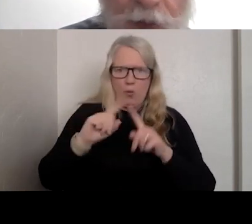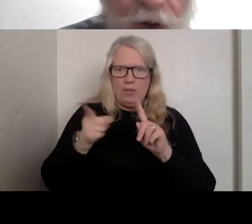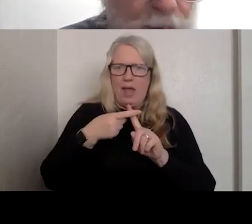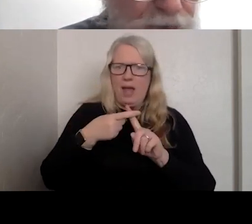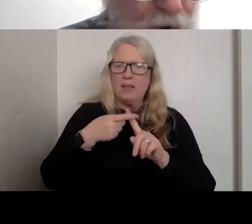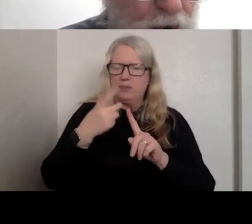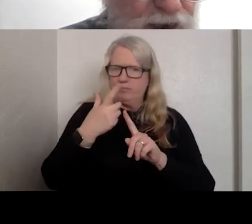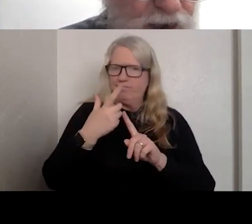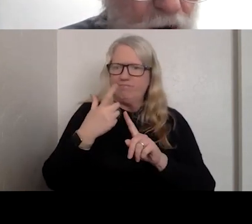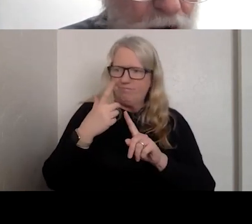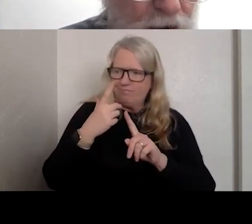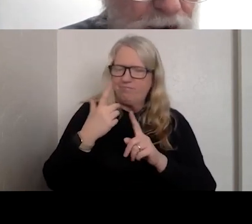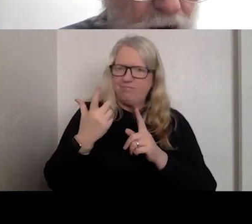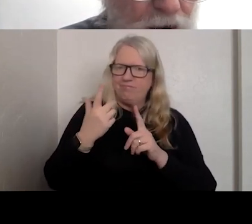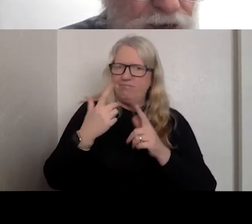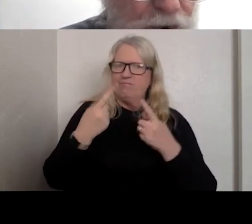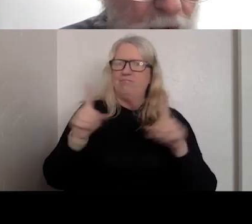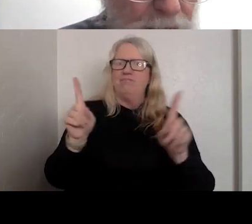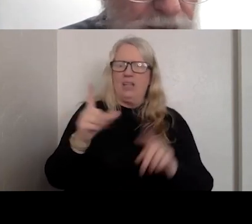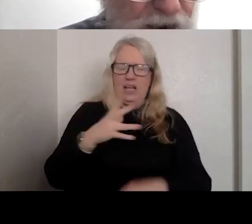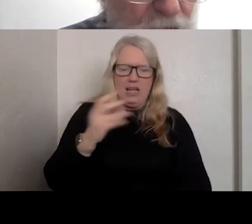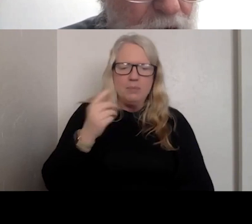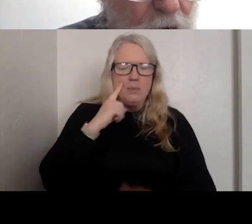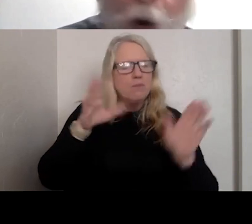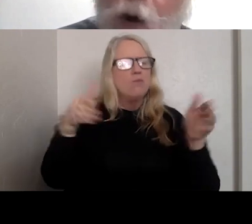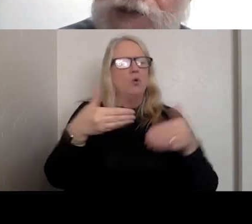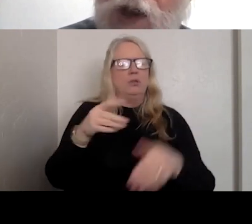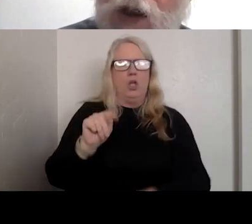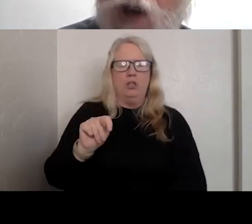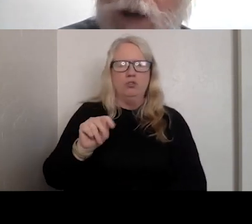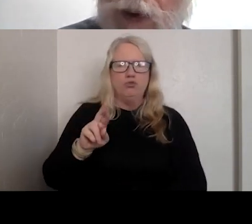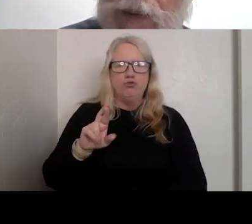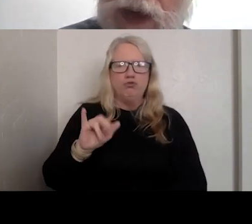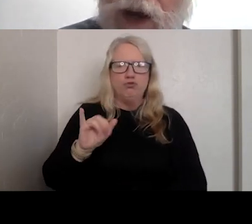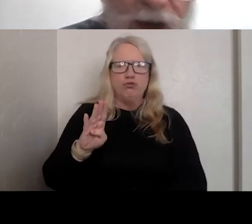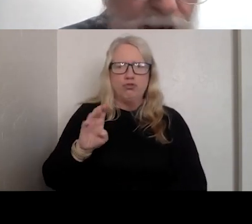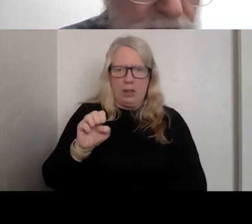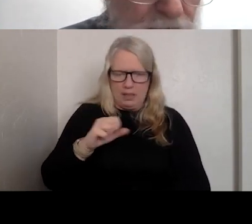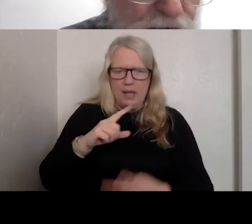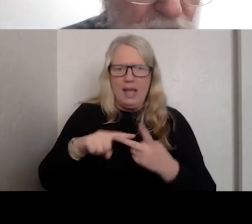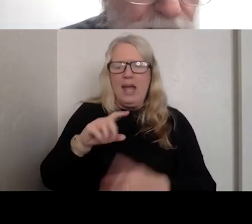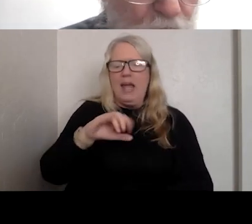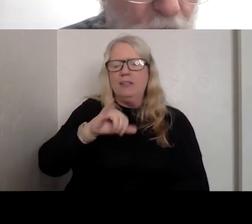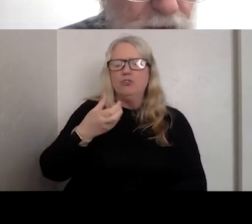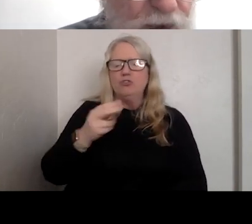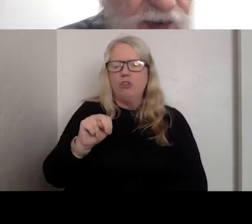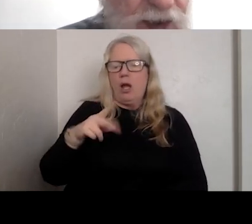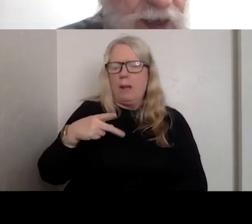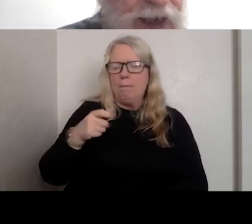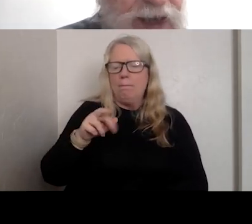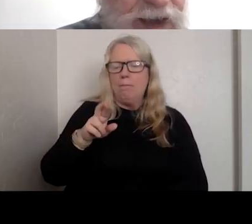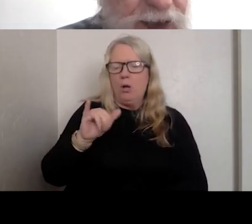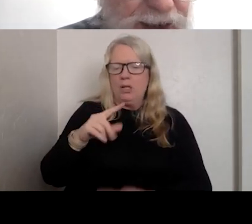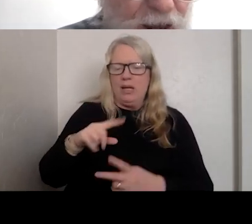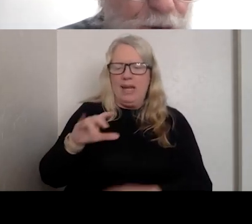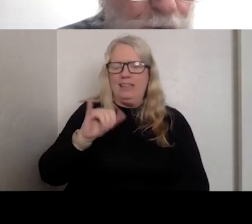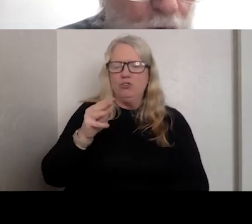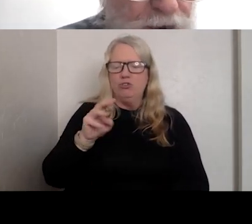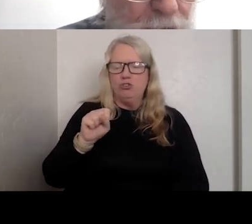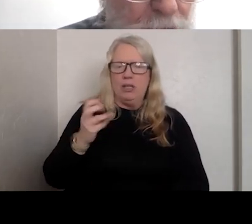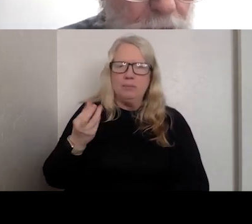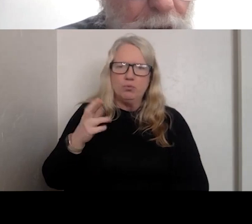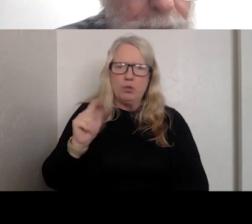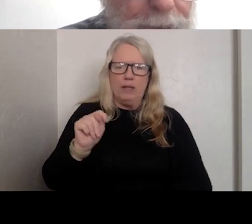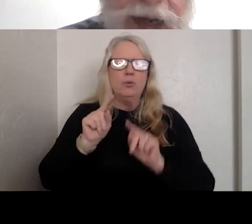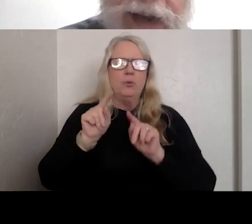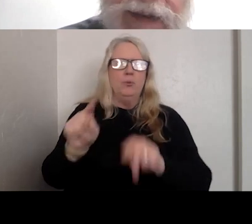SIMILAR, BUT FOCUSSED ON TRIBES. ALSO JAMES WRITHE WENT TO A MEETING